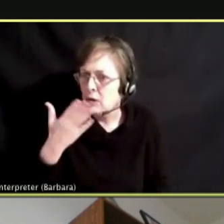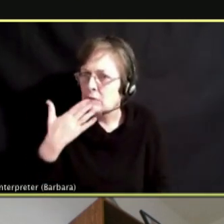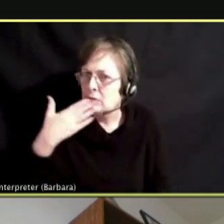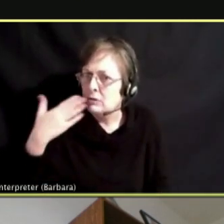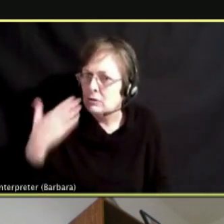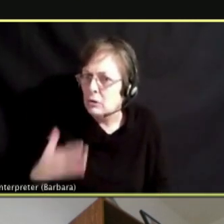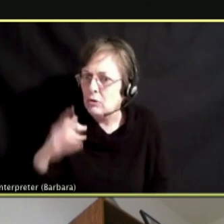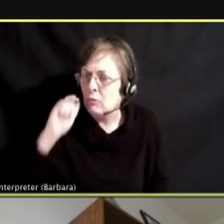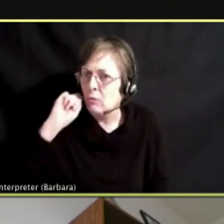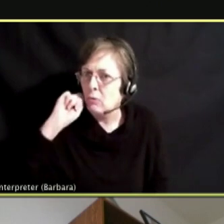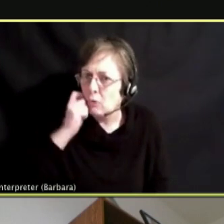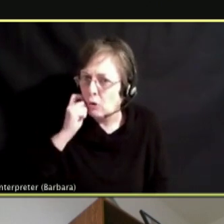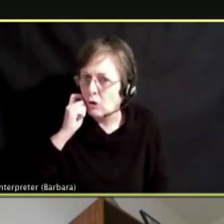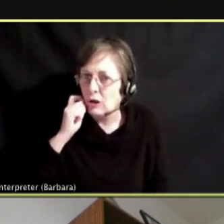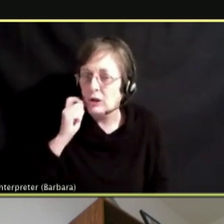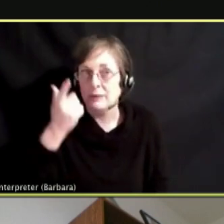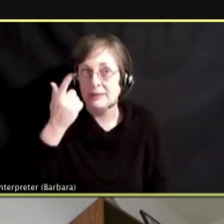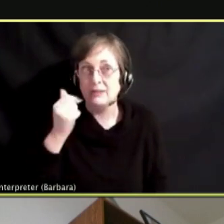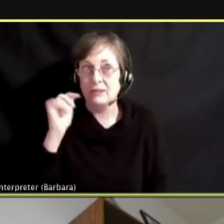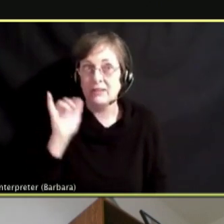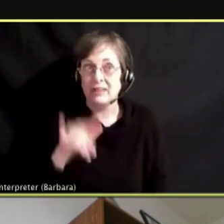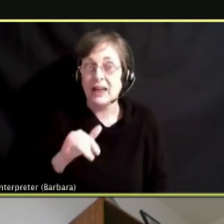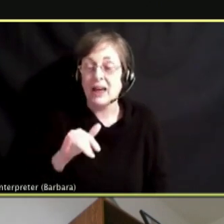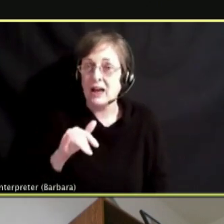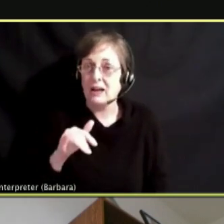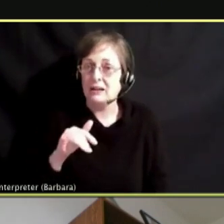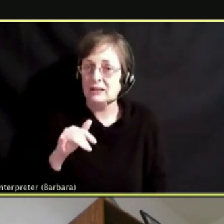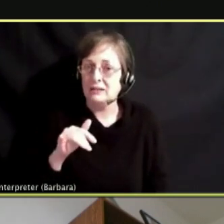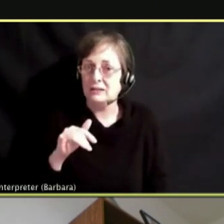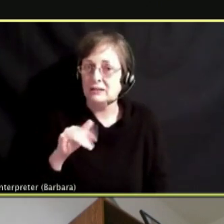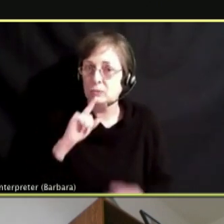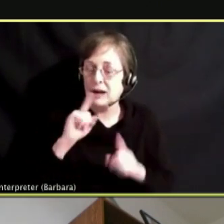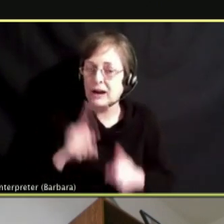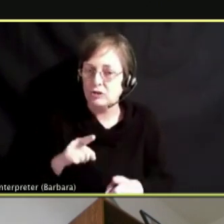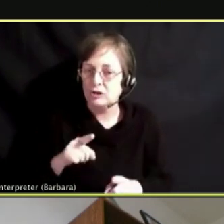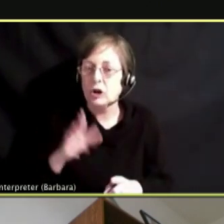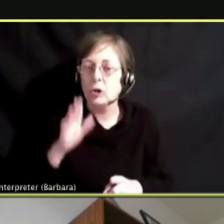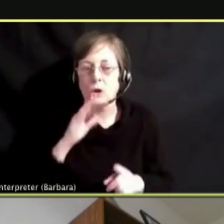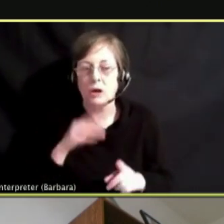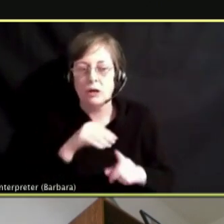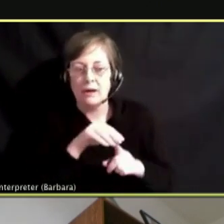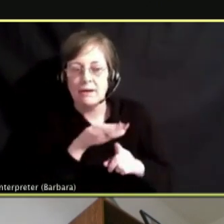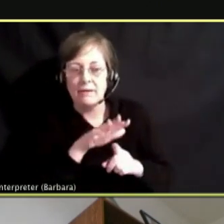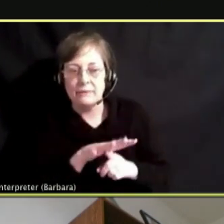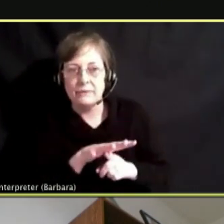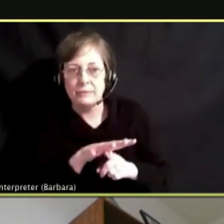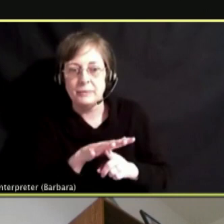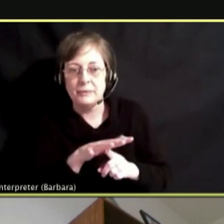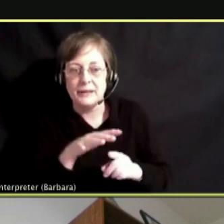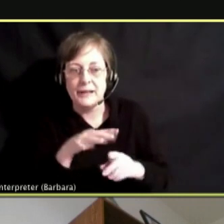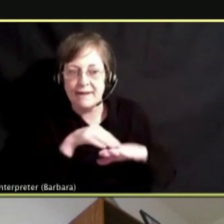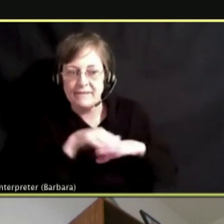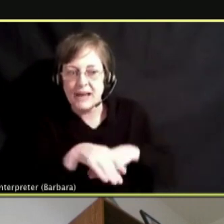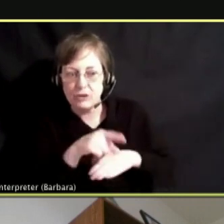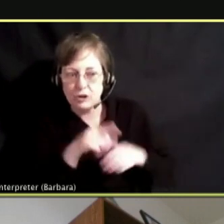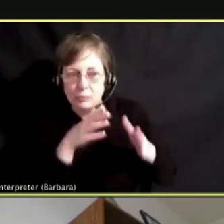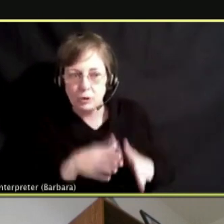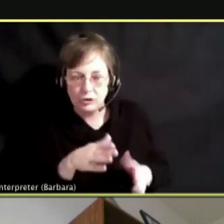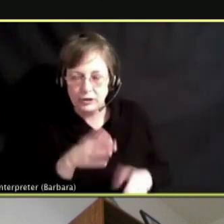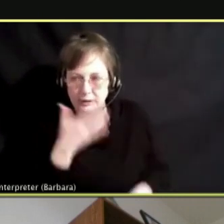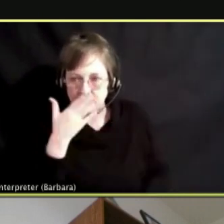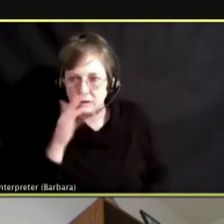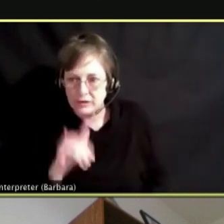AND BECAUSE OF THAT IT WILL AFFECT BECAUSE THEN THEY GO HOME REALIZING THAT IS A REALLY